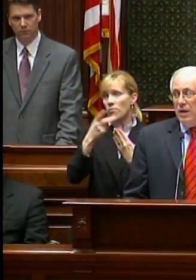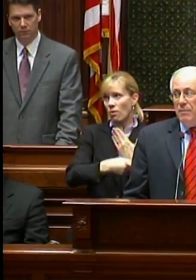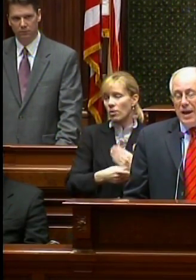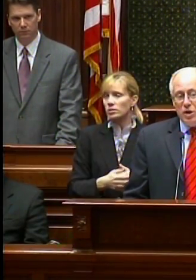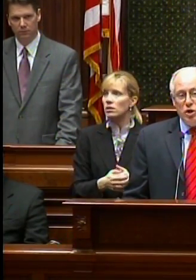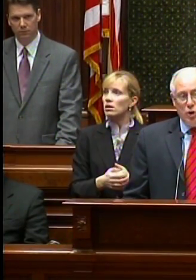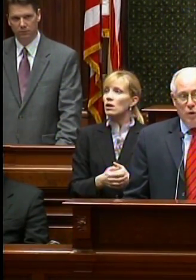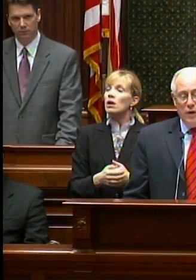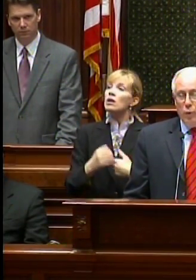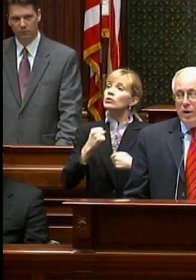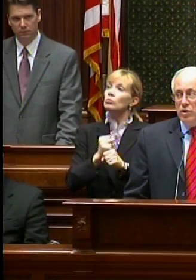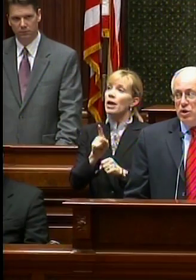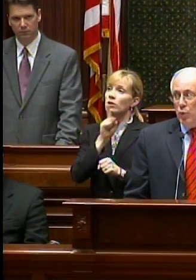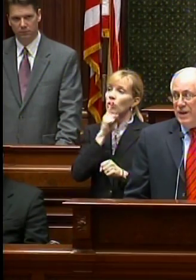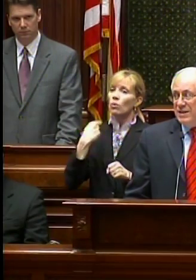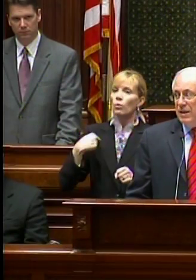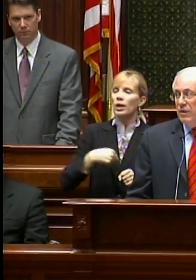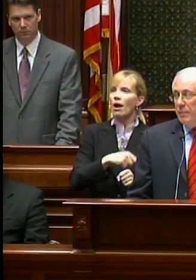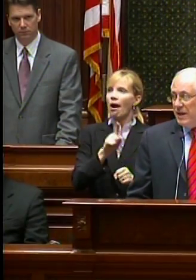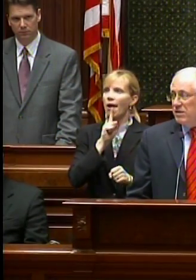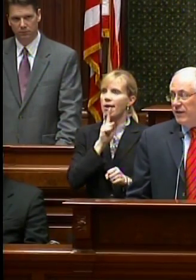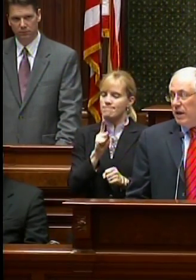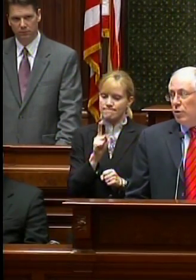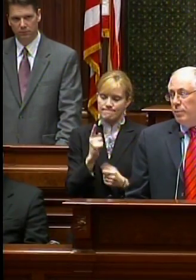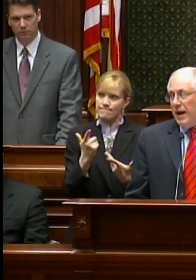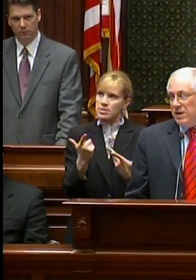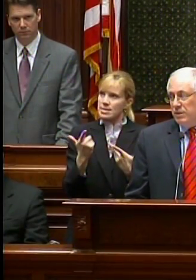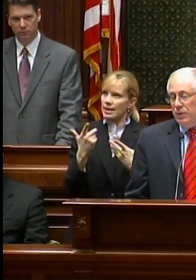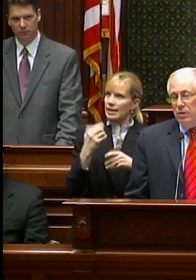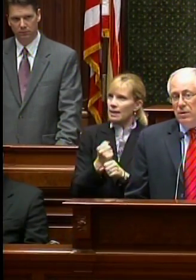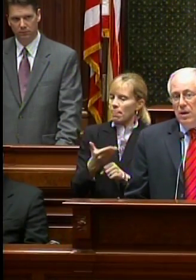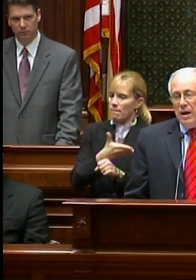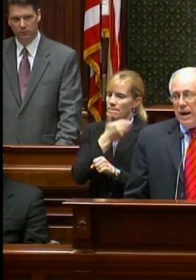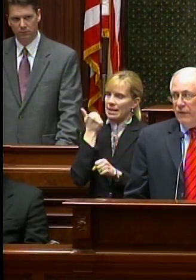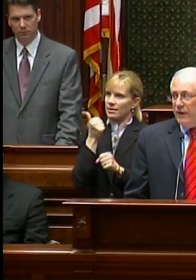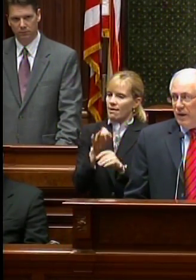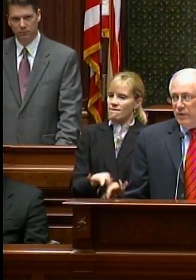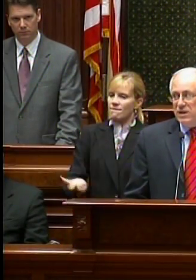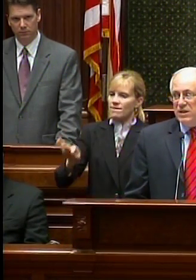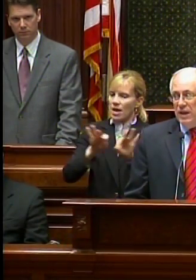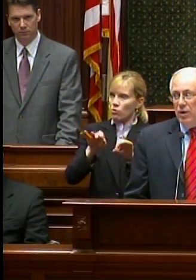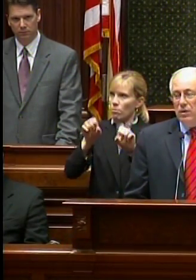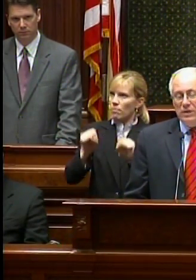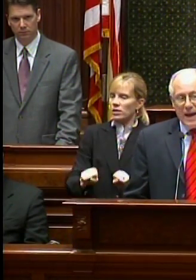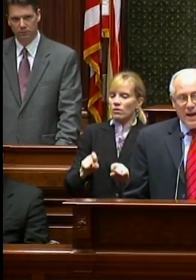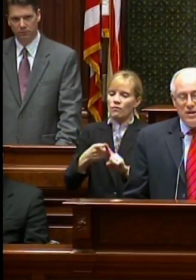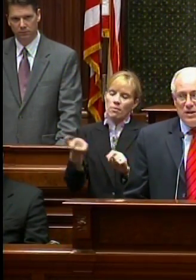And to make sure that we are squeezing the best value possible out of every single tax